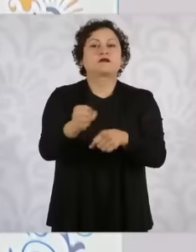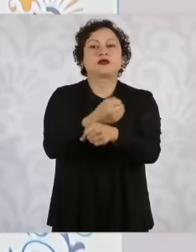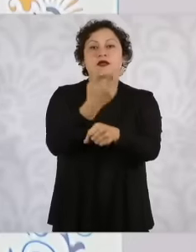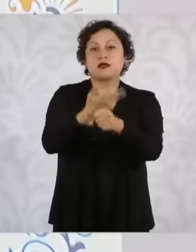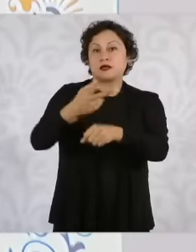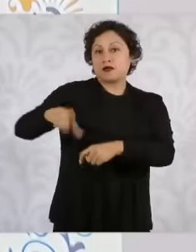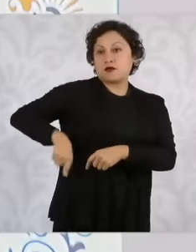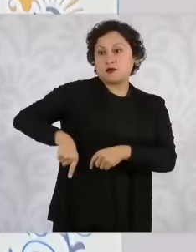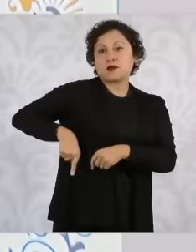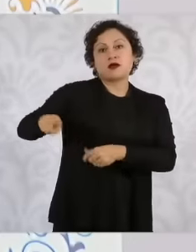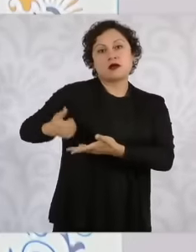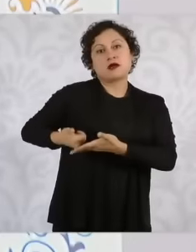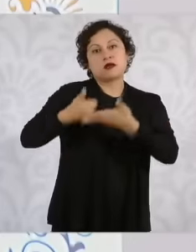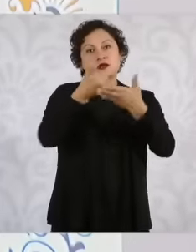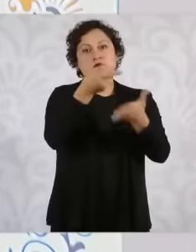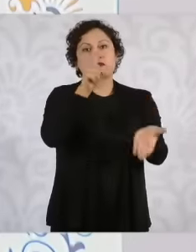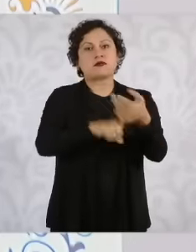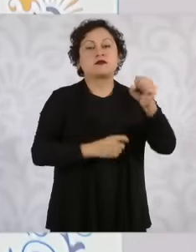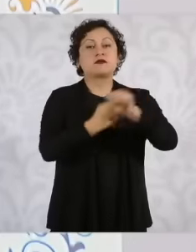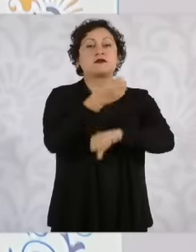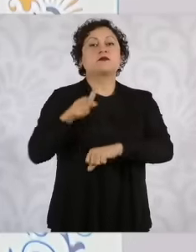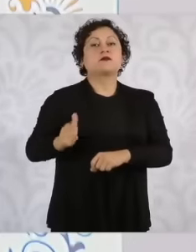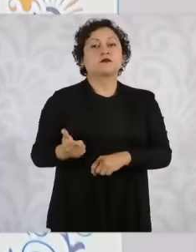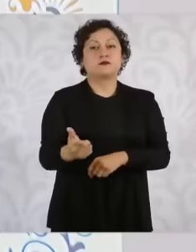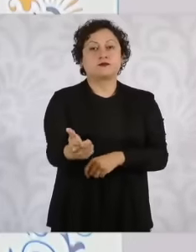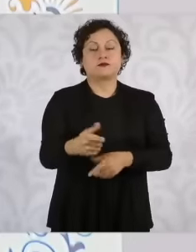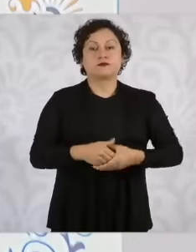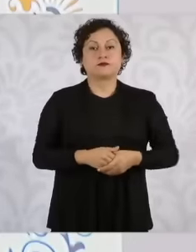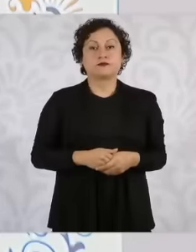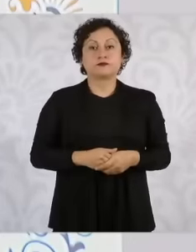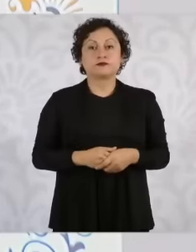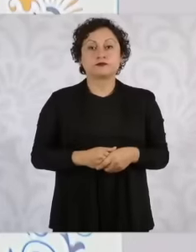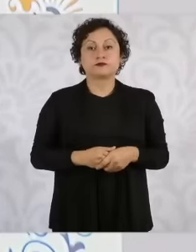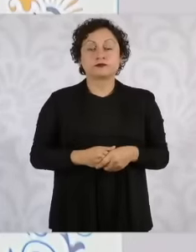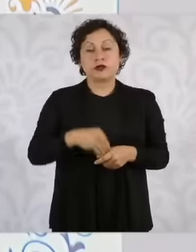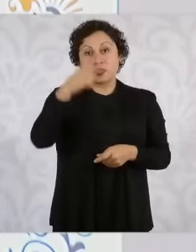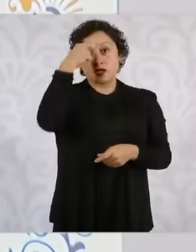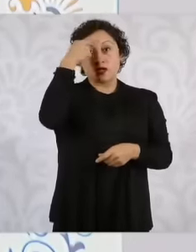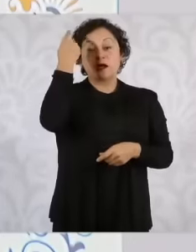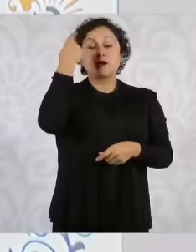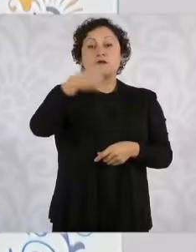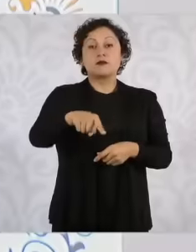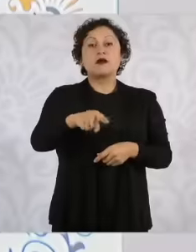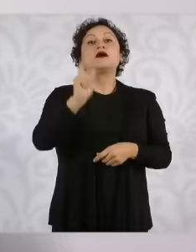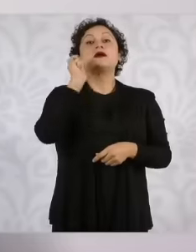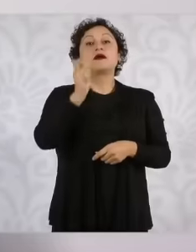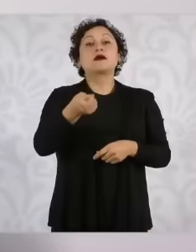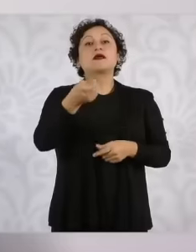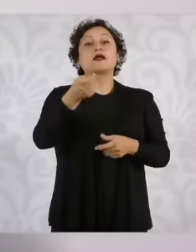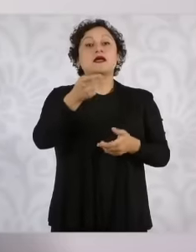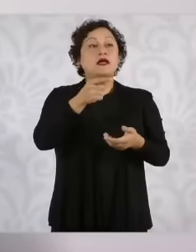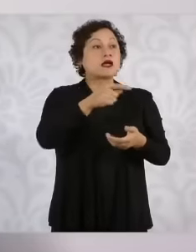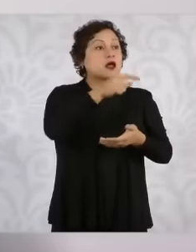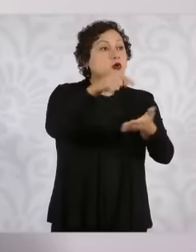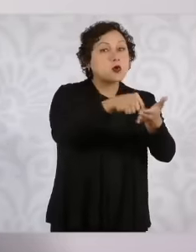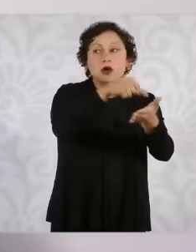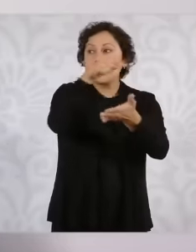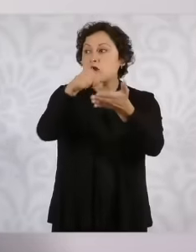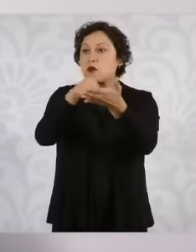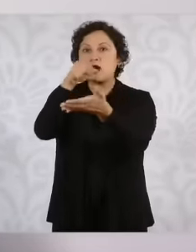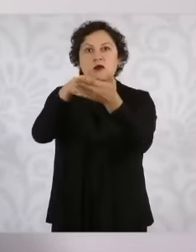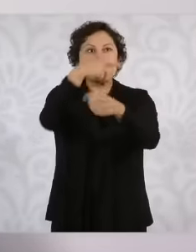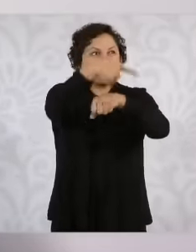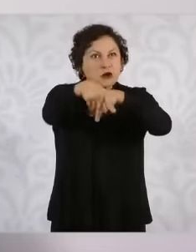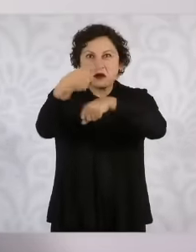Guanajuato so that in the areas with the highest crime rate along with prevention